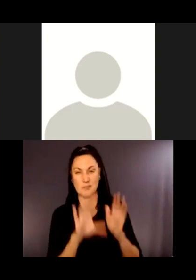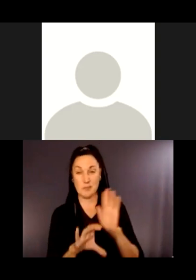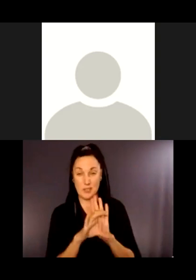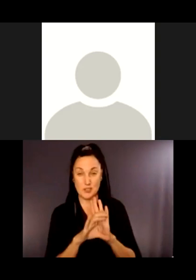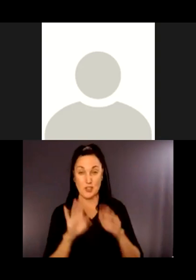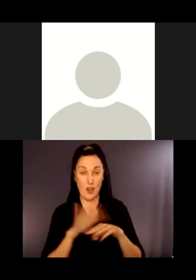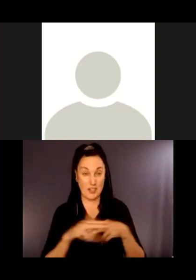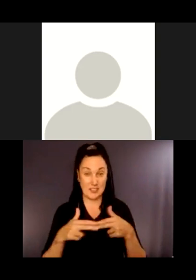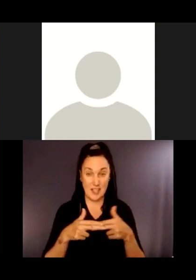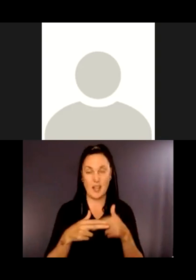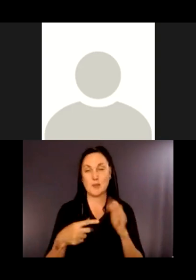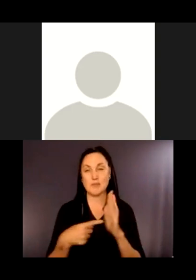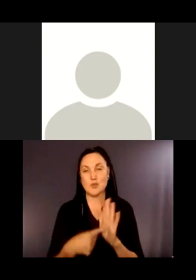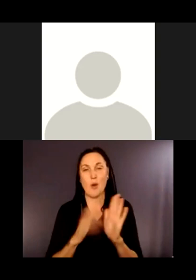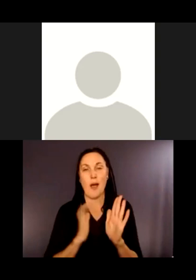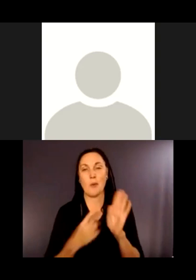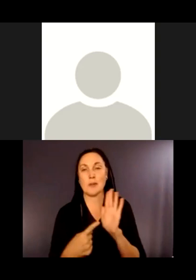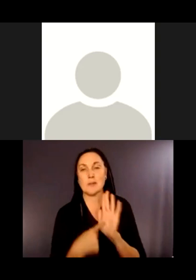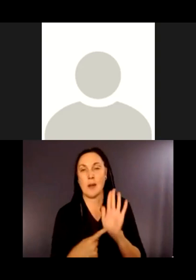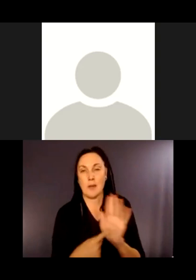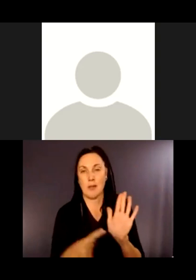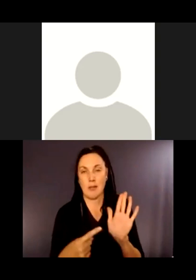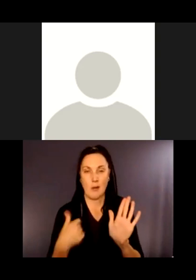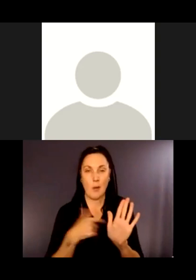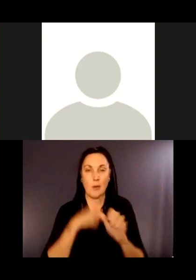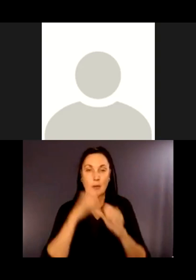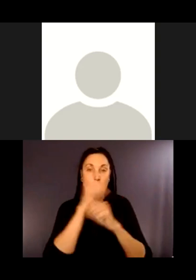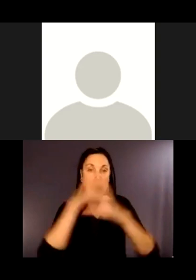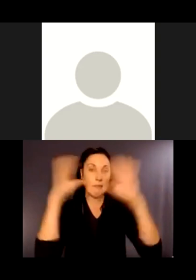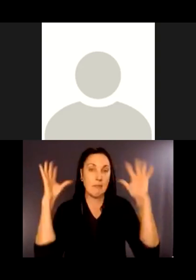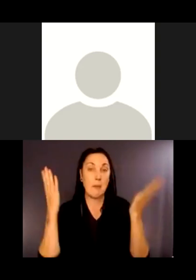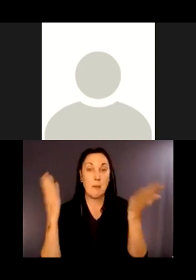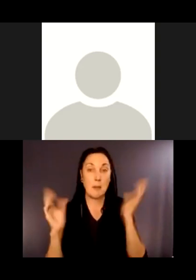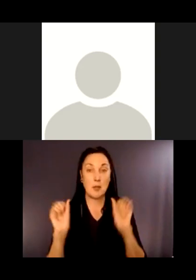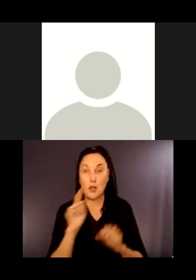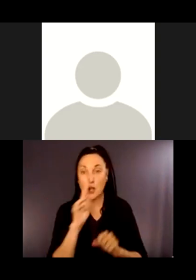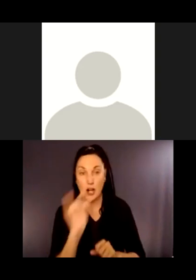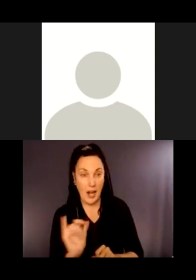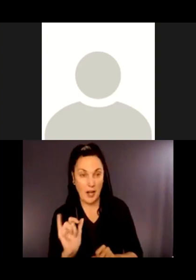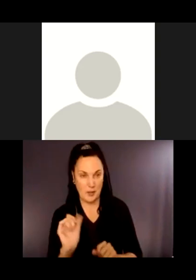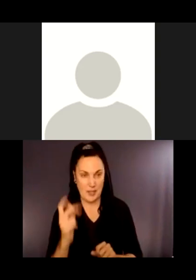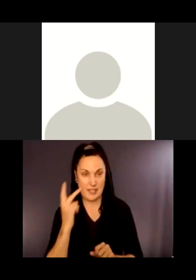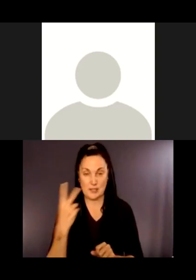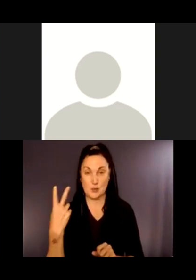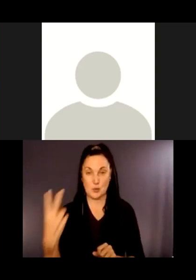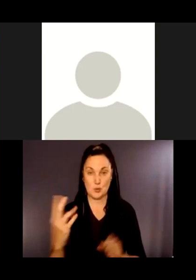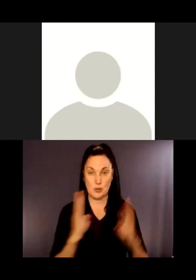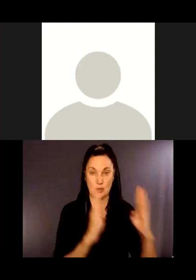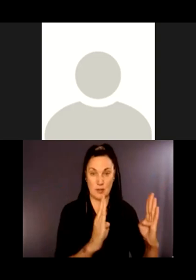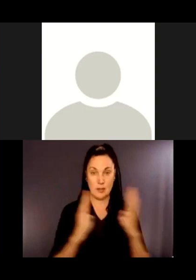It's got three sides and informational signs in front and to both sides of the person standing underneath the roof of the kiosk.